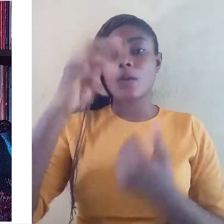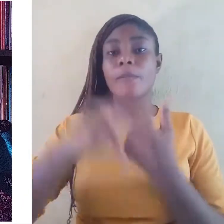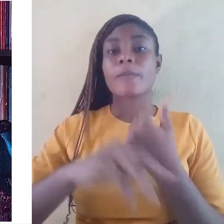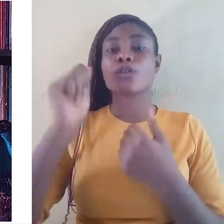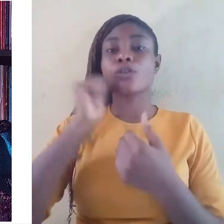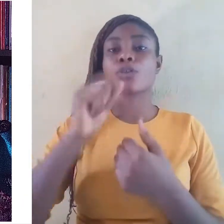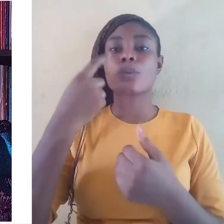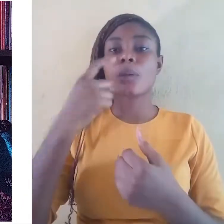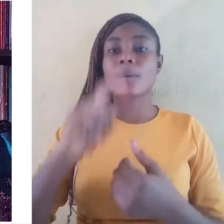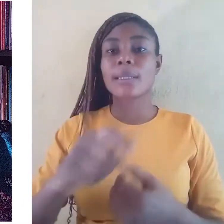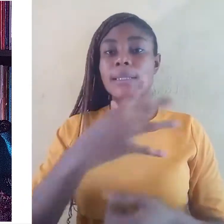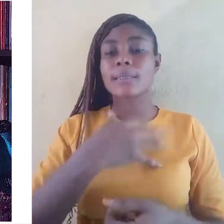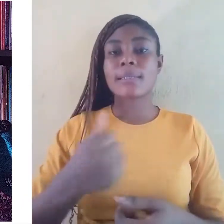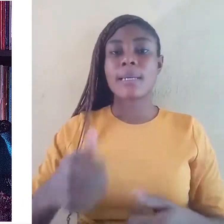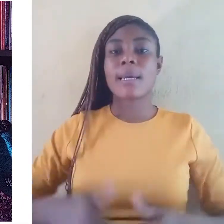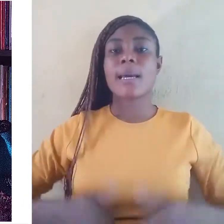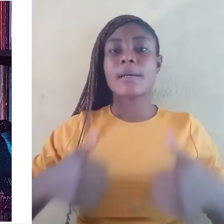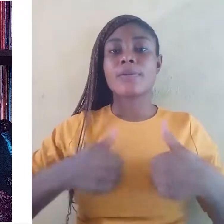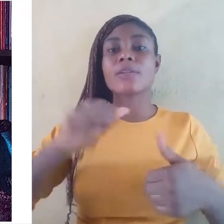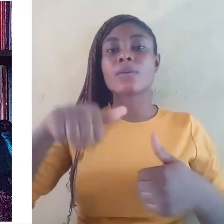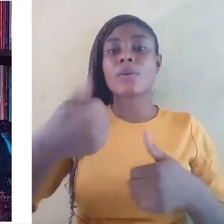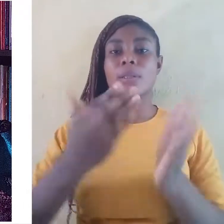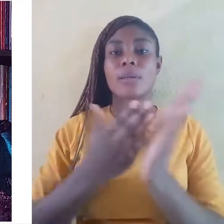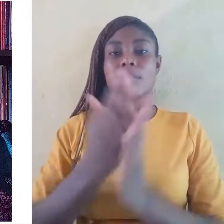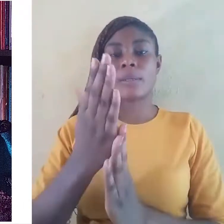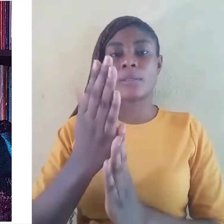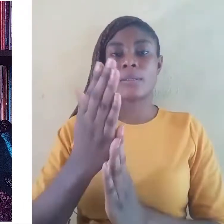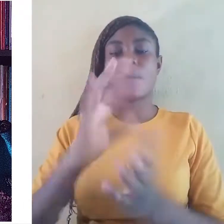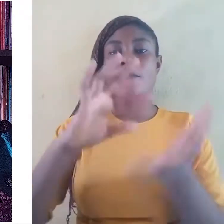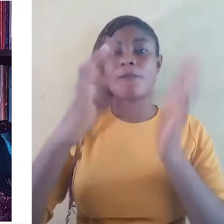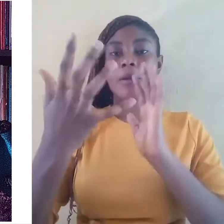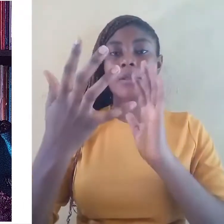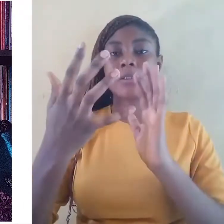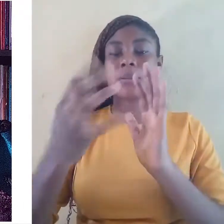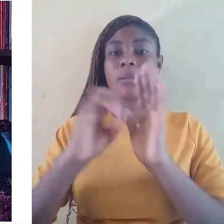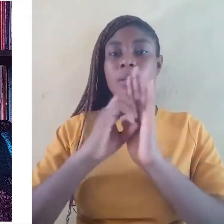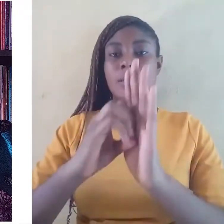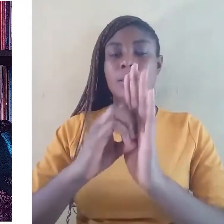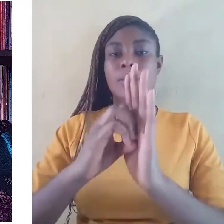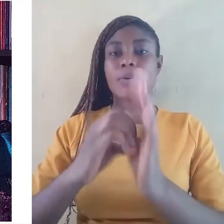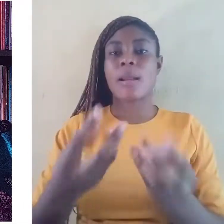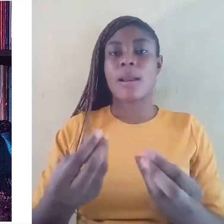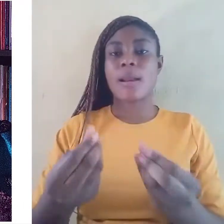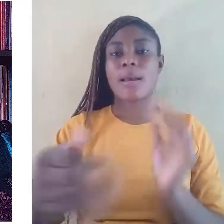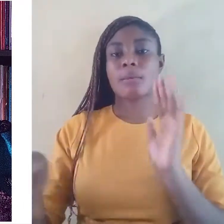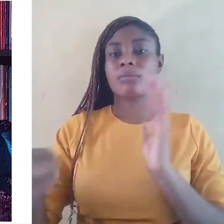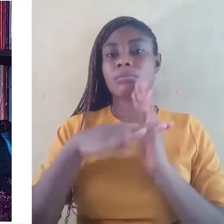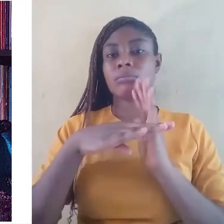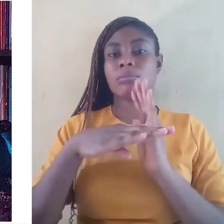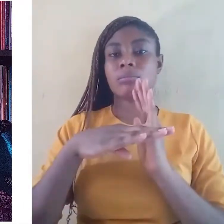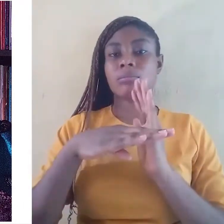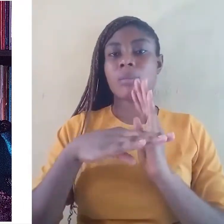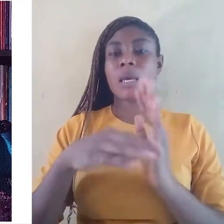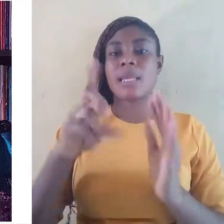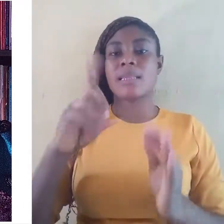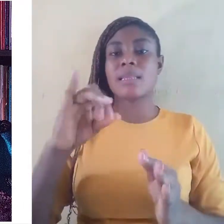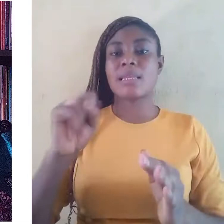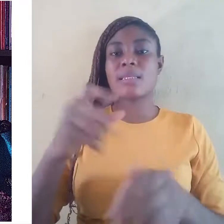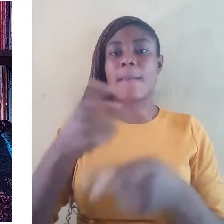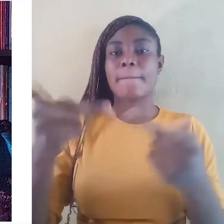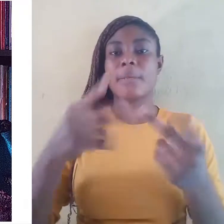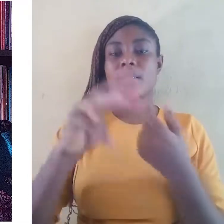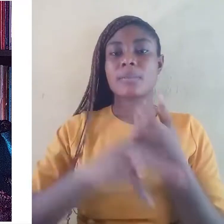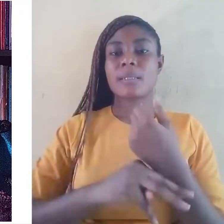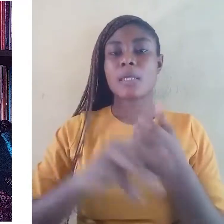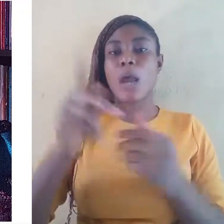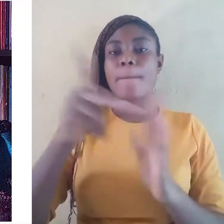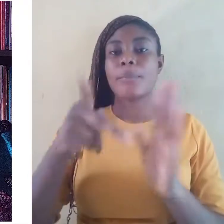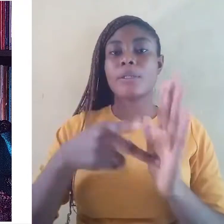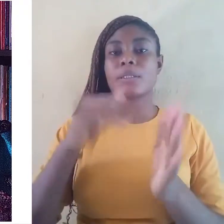other rights violations, such as land evictions, displacements, and policies that may be contributing